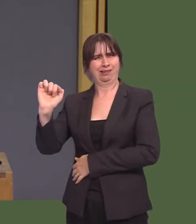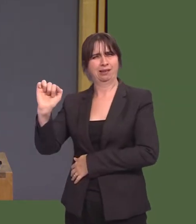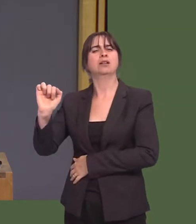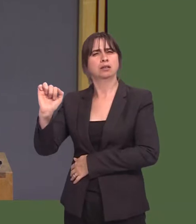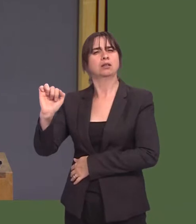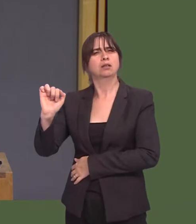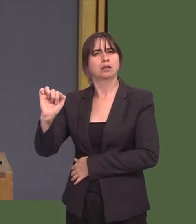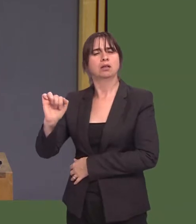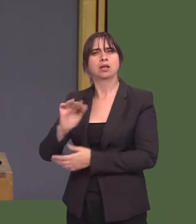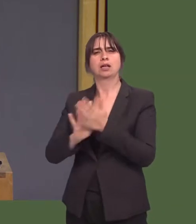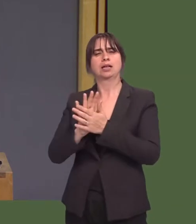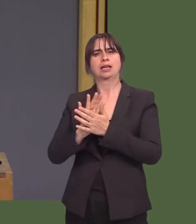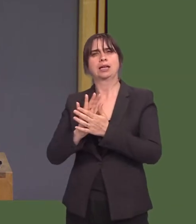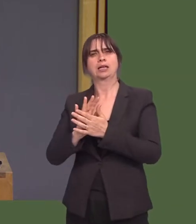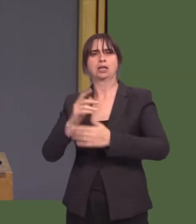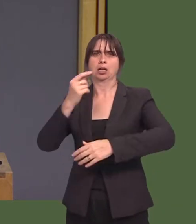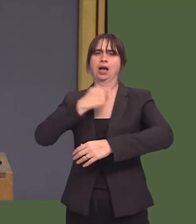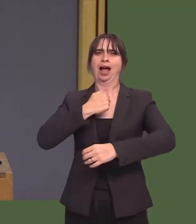our border controls post Brexit.